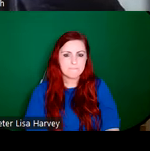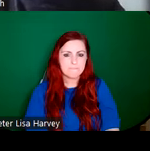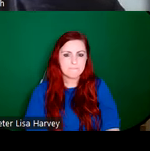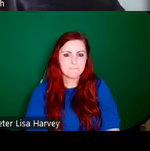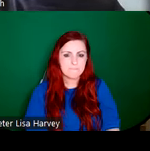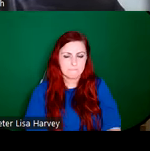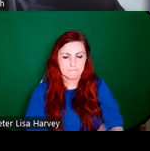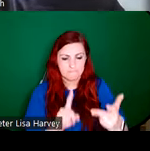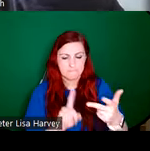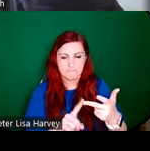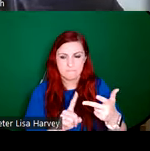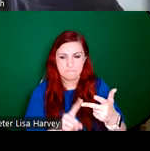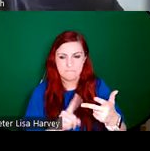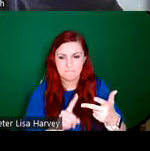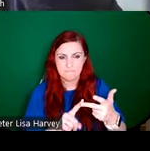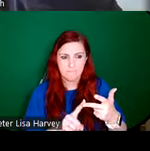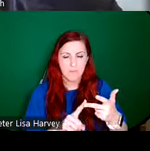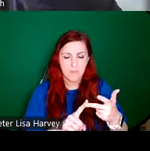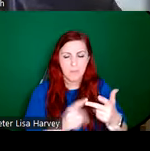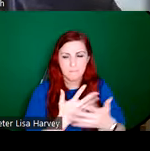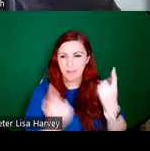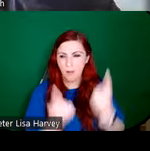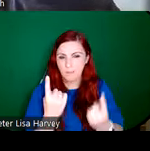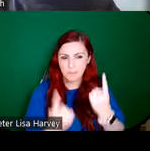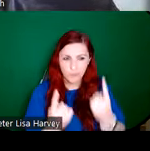Ghloine was Harry Clarke Studios, of course, Clarke Studios, and these are some